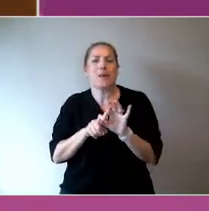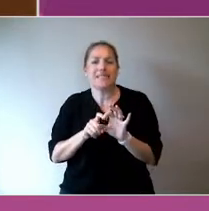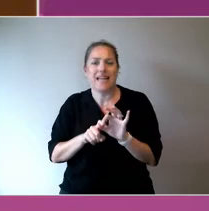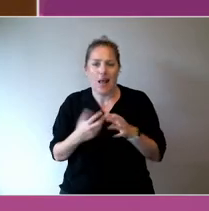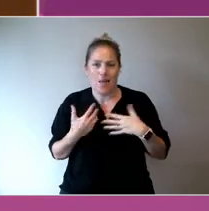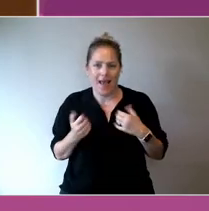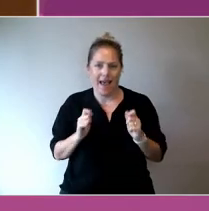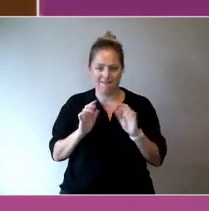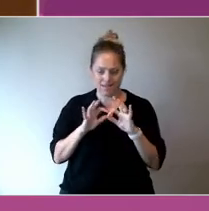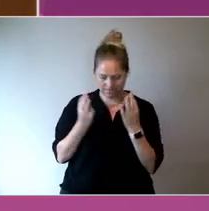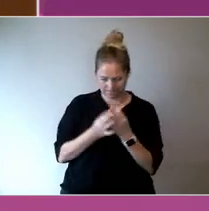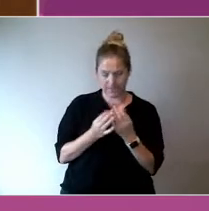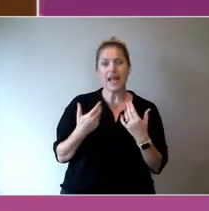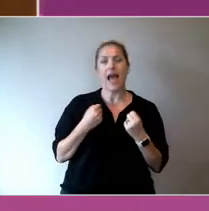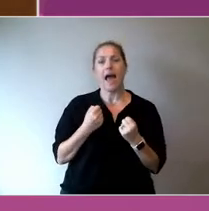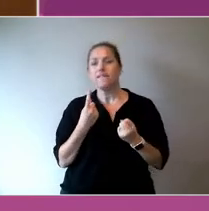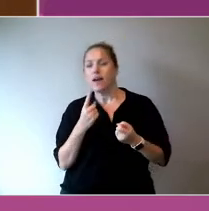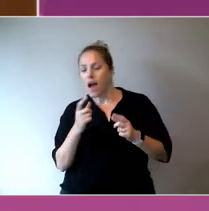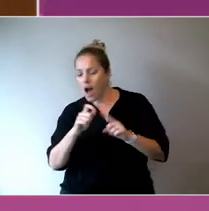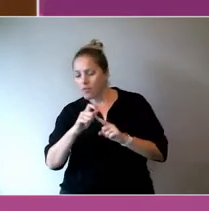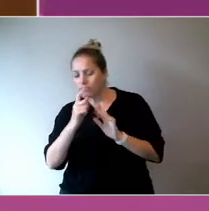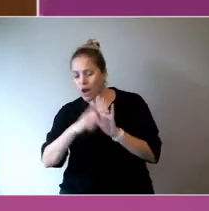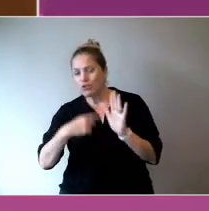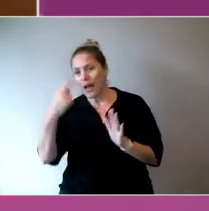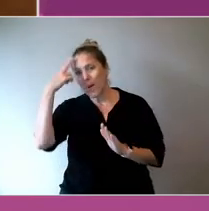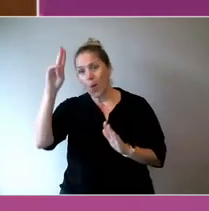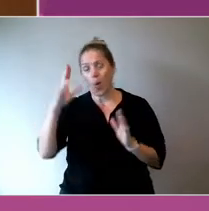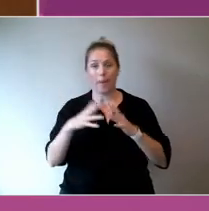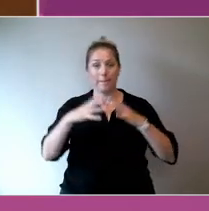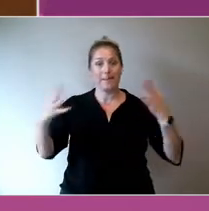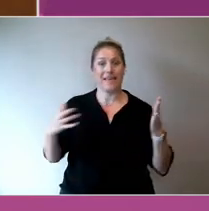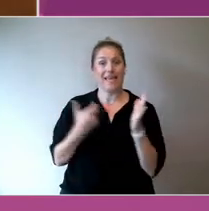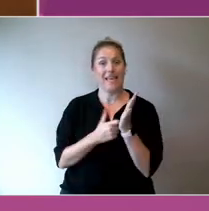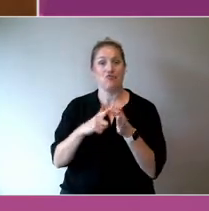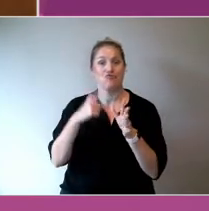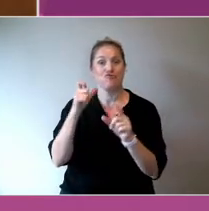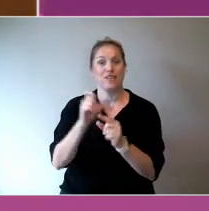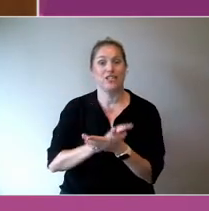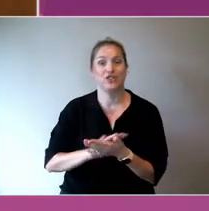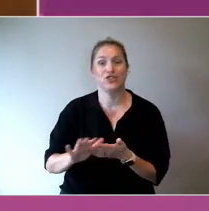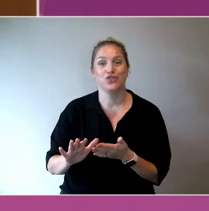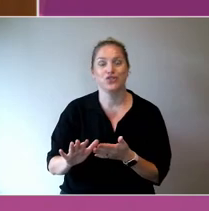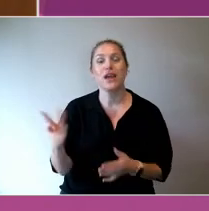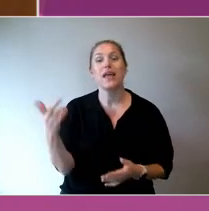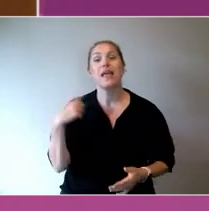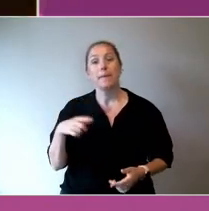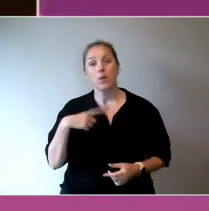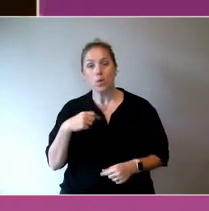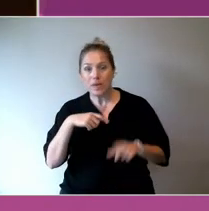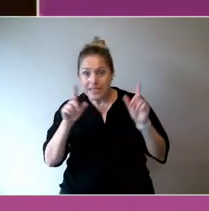It got so named because we started off working with health departments in Brisbane.